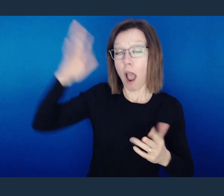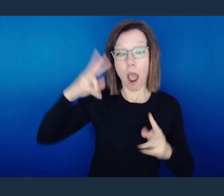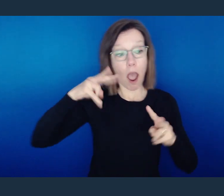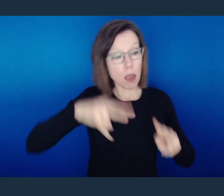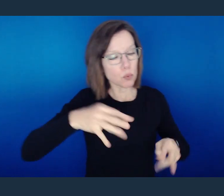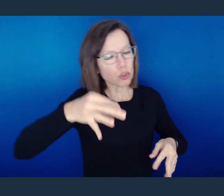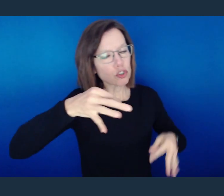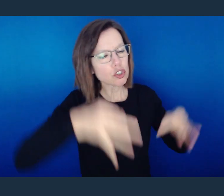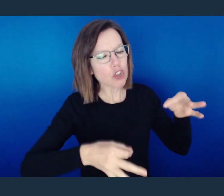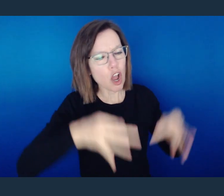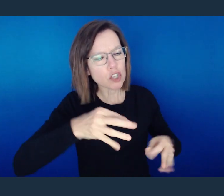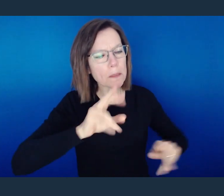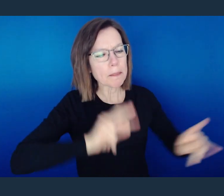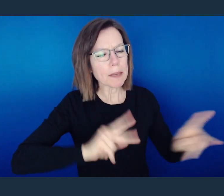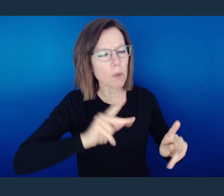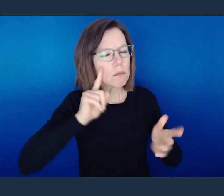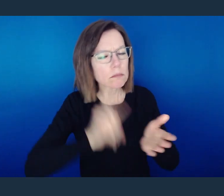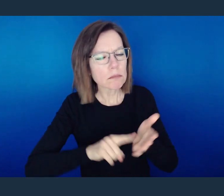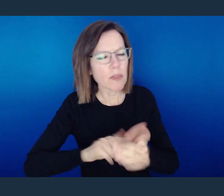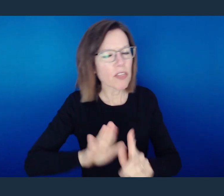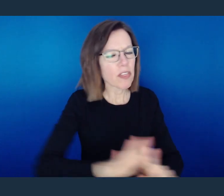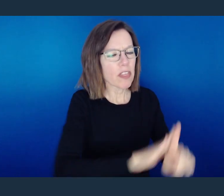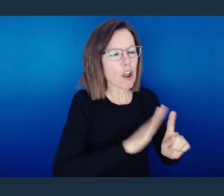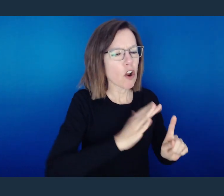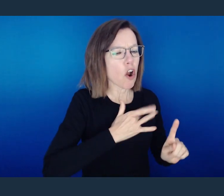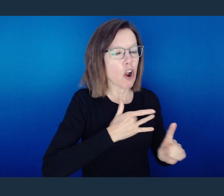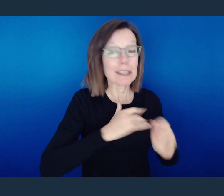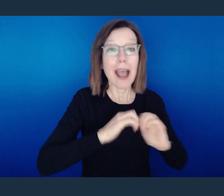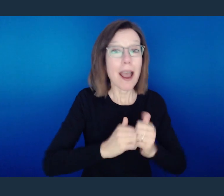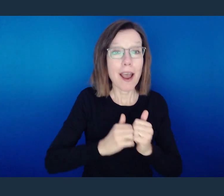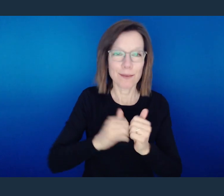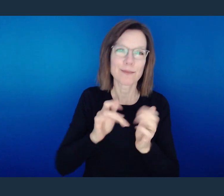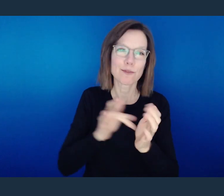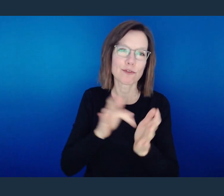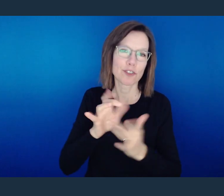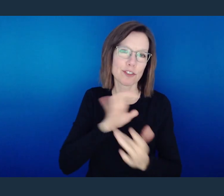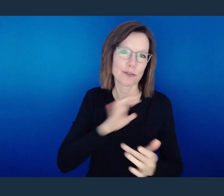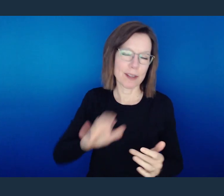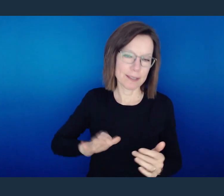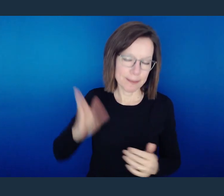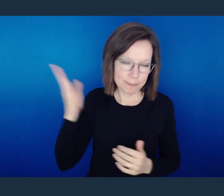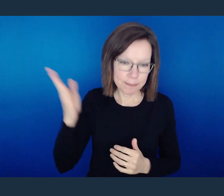according to my gospel, God judges the secrets of men by Christ Jesus.